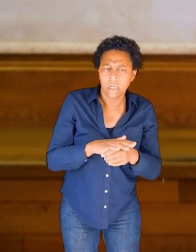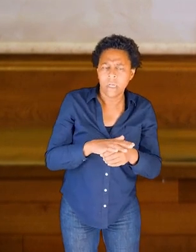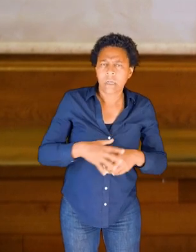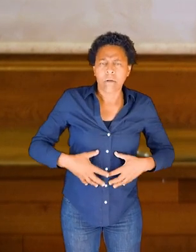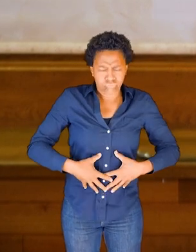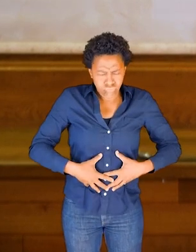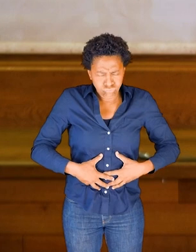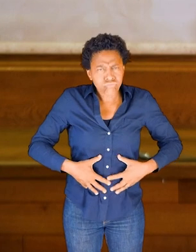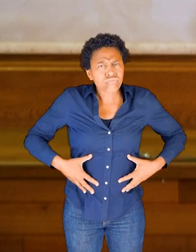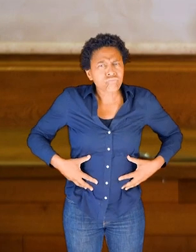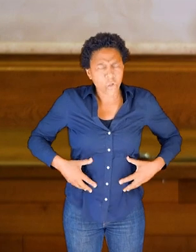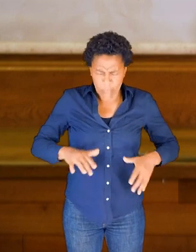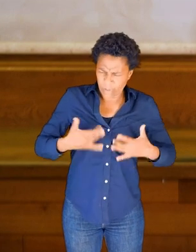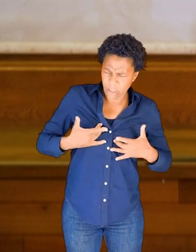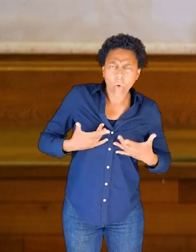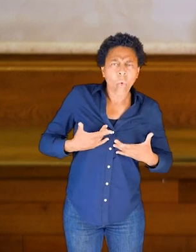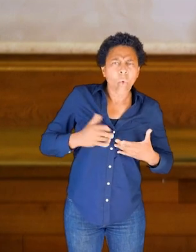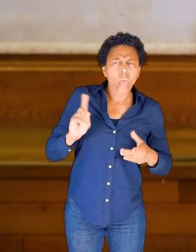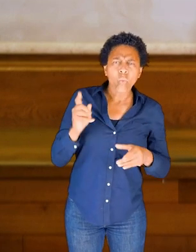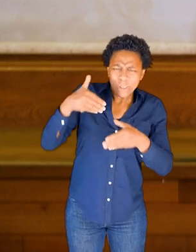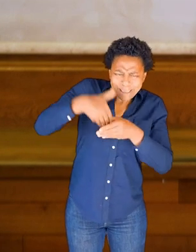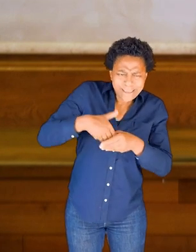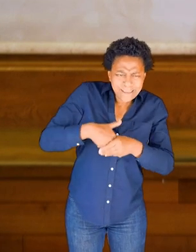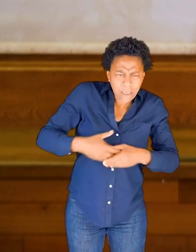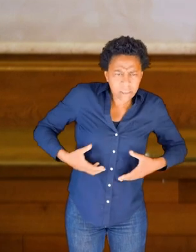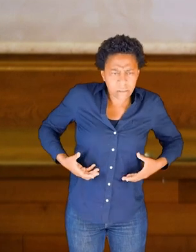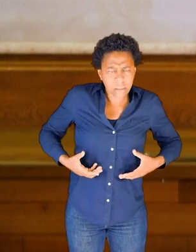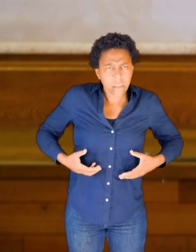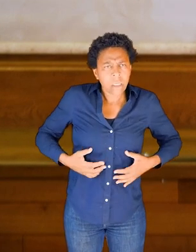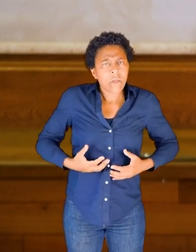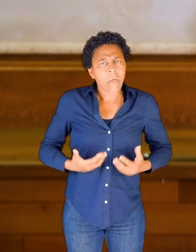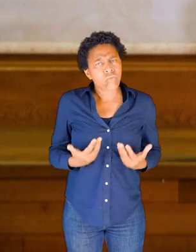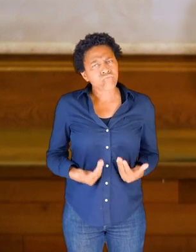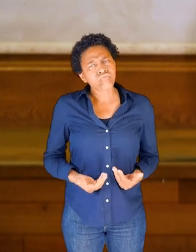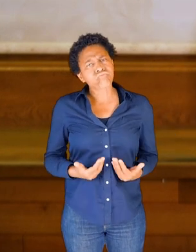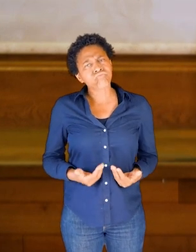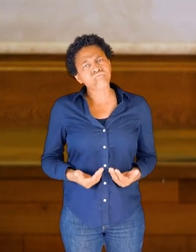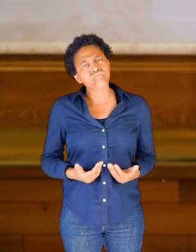And there's a sense that the internal organs can rest inside